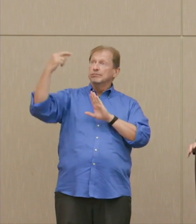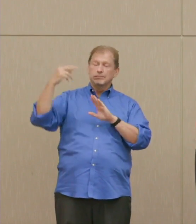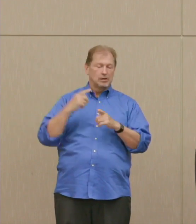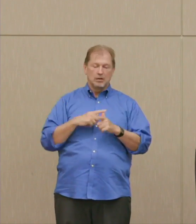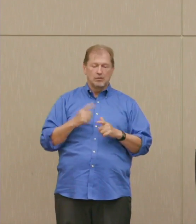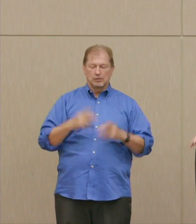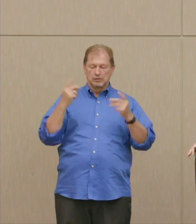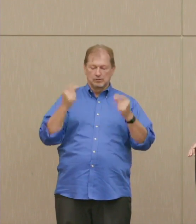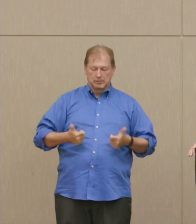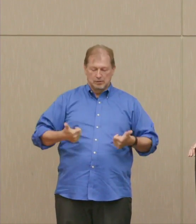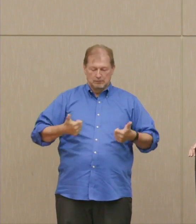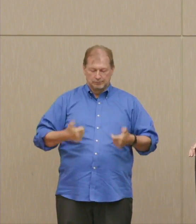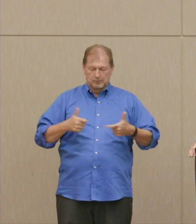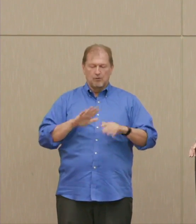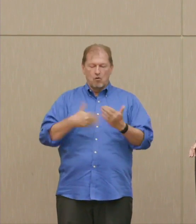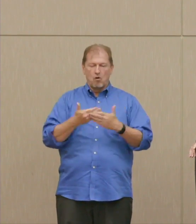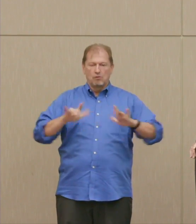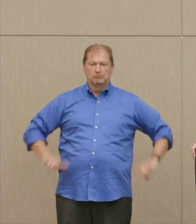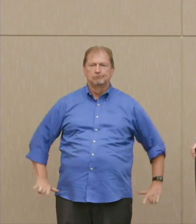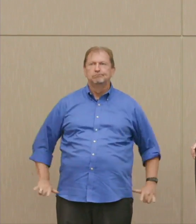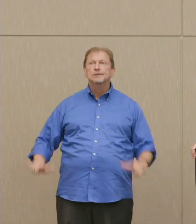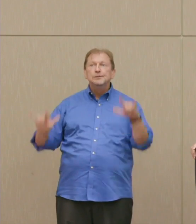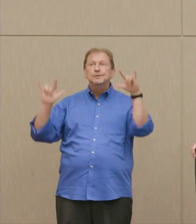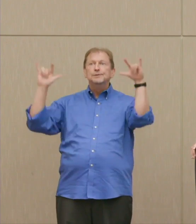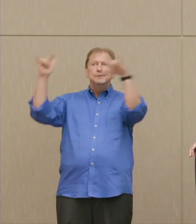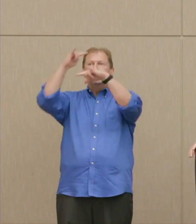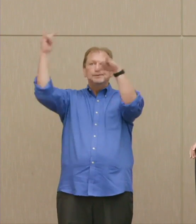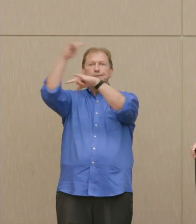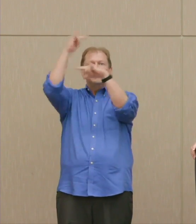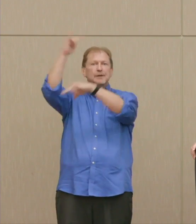with missiles that can't be recalled, preemptively.